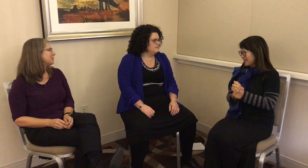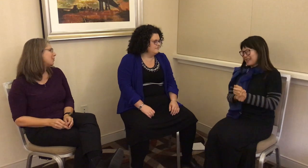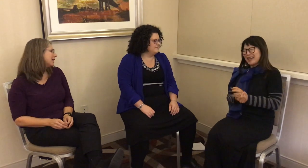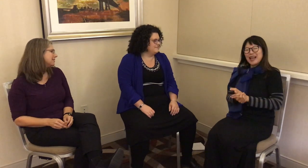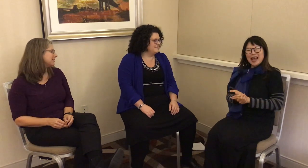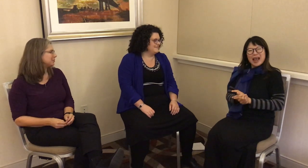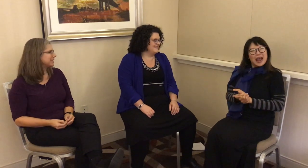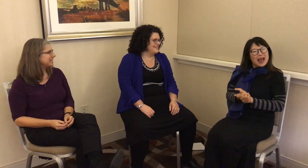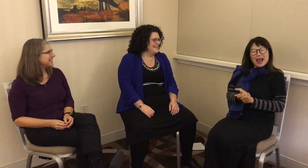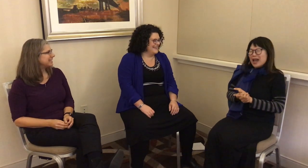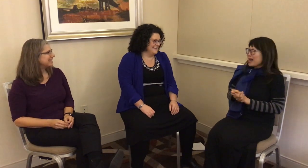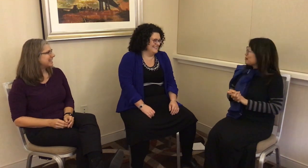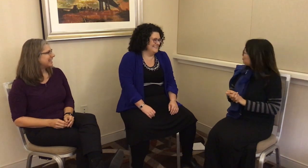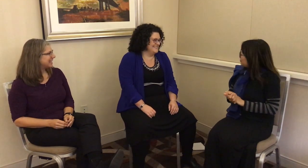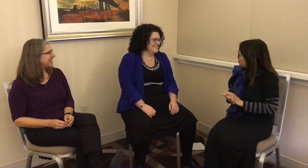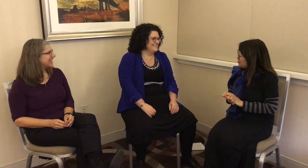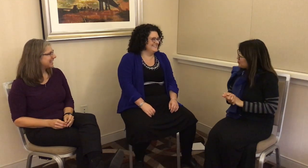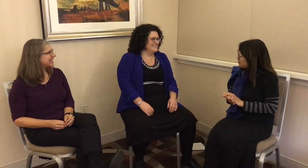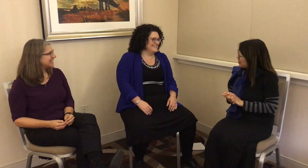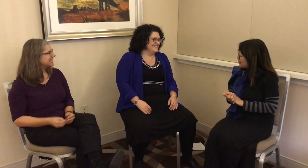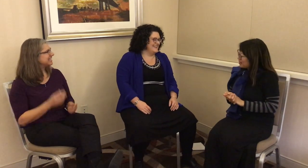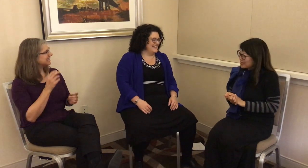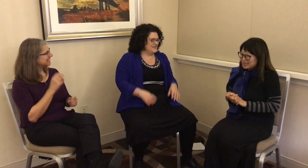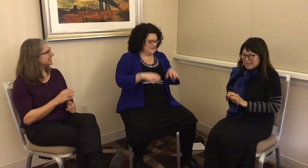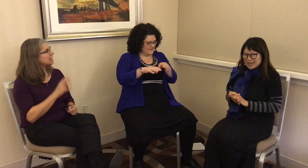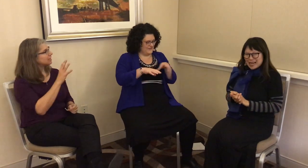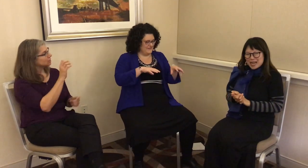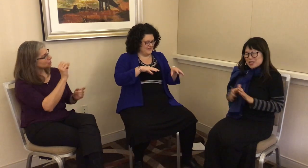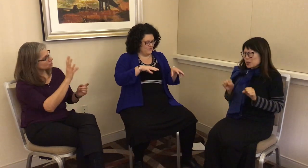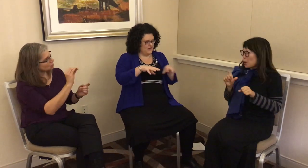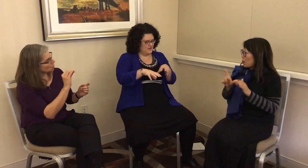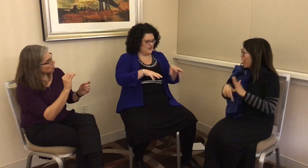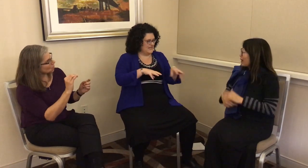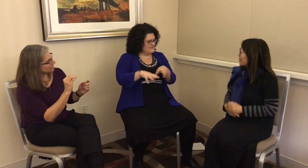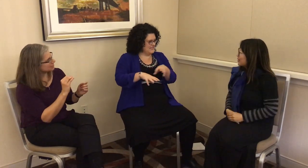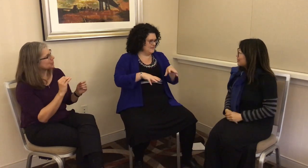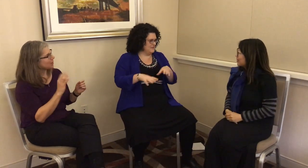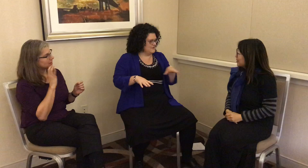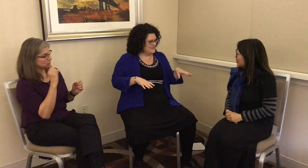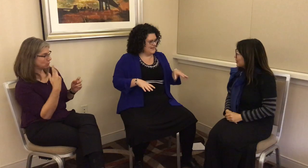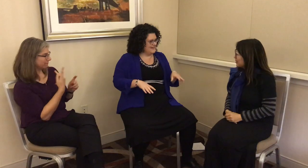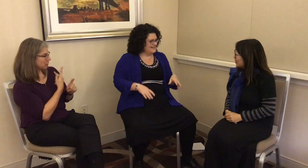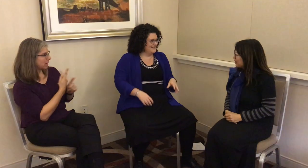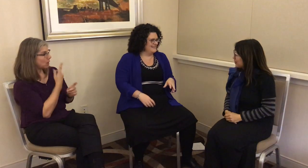a while, eventually. G: You were figuring out what kinds of signs